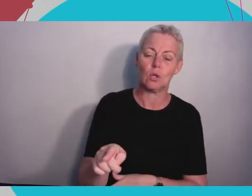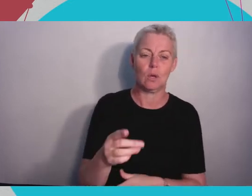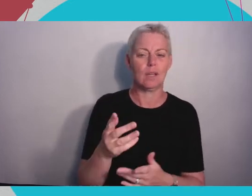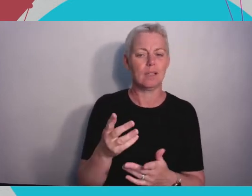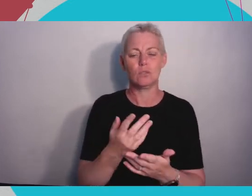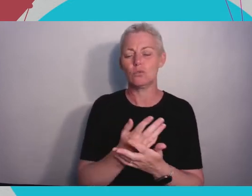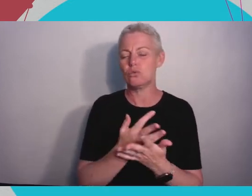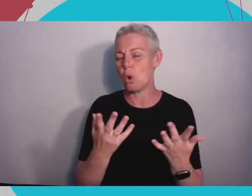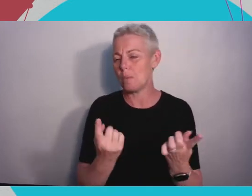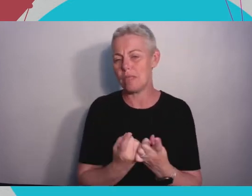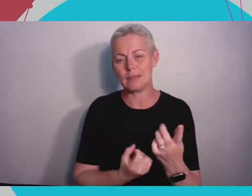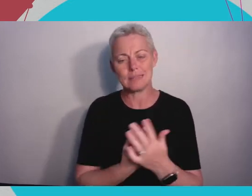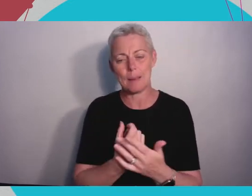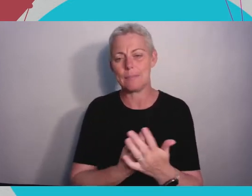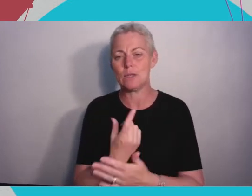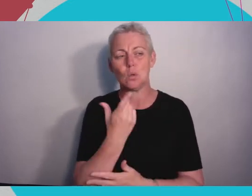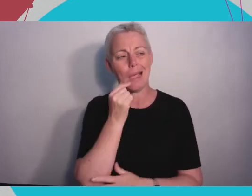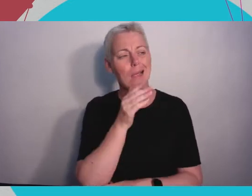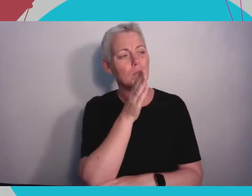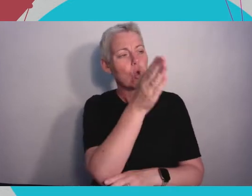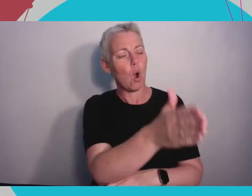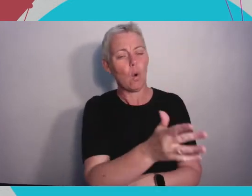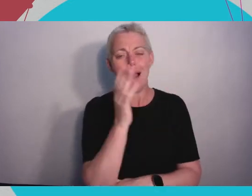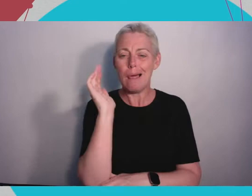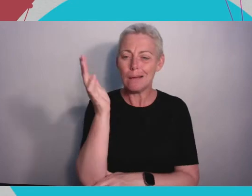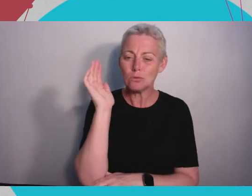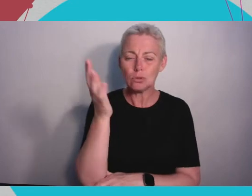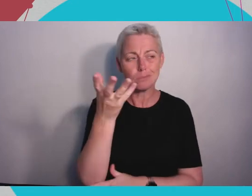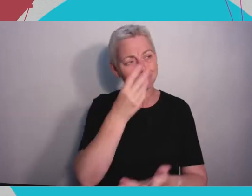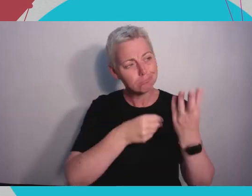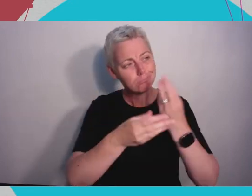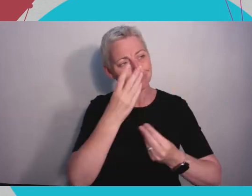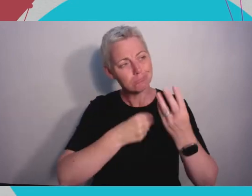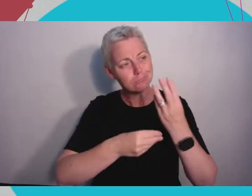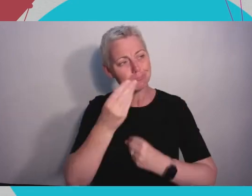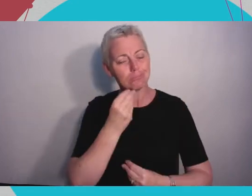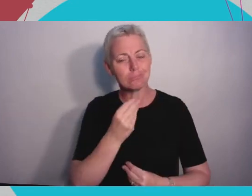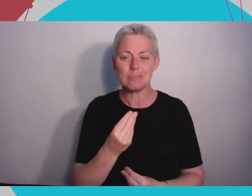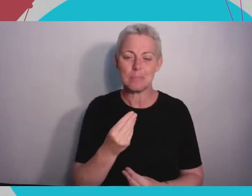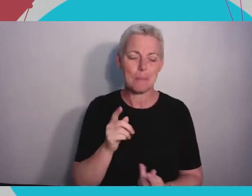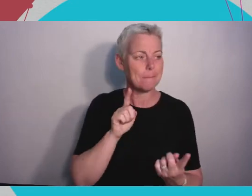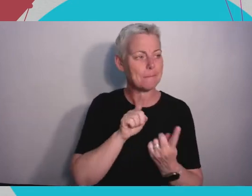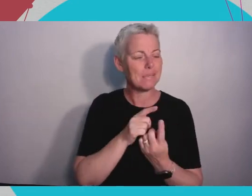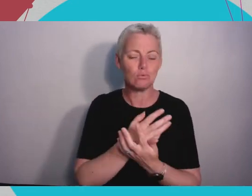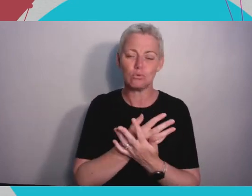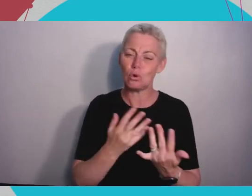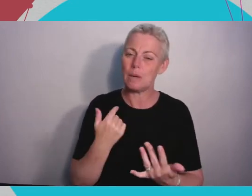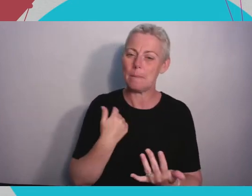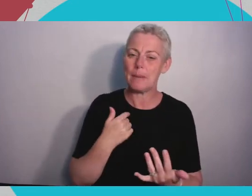go you can learn something from great people doing stuff in your industry or in your sector